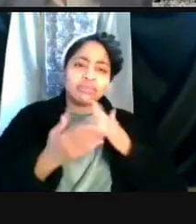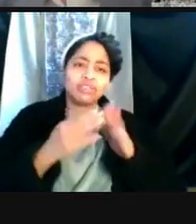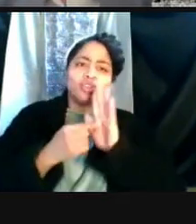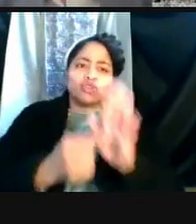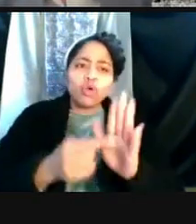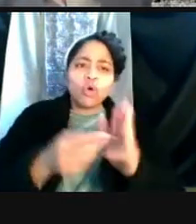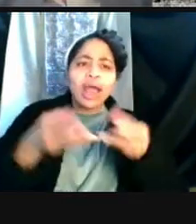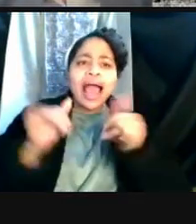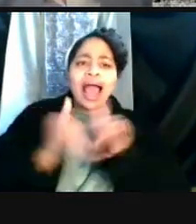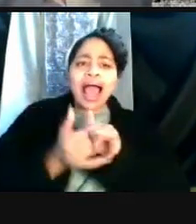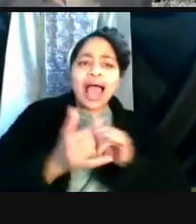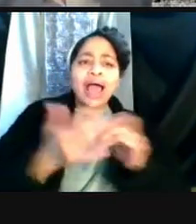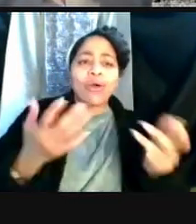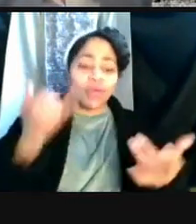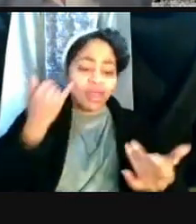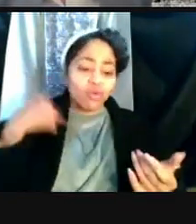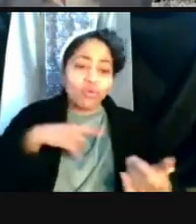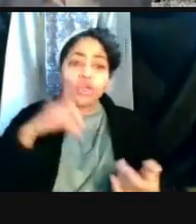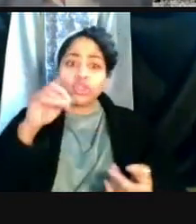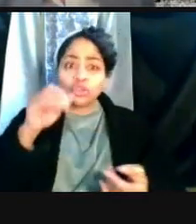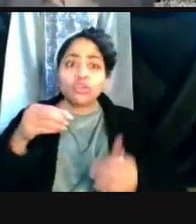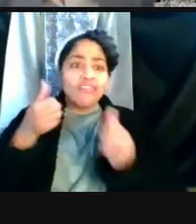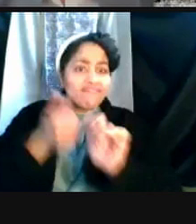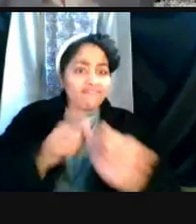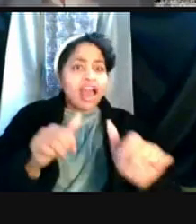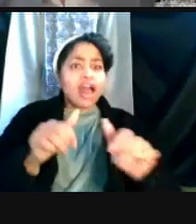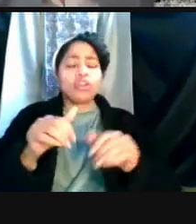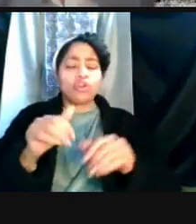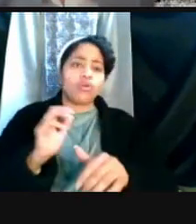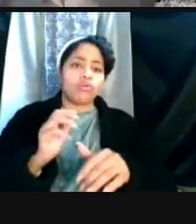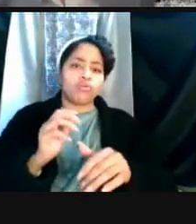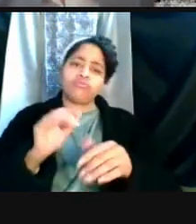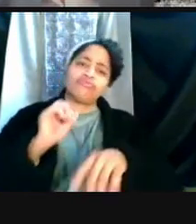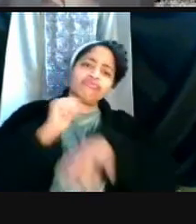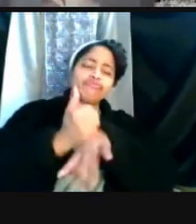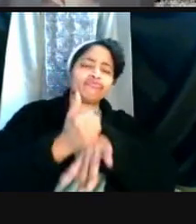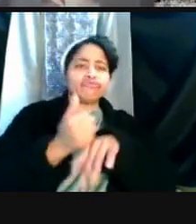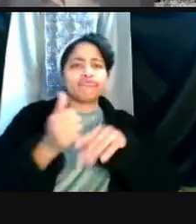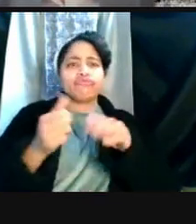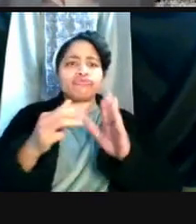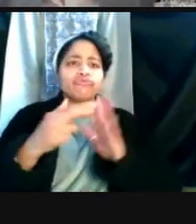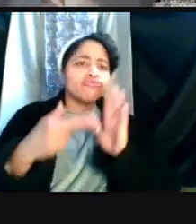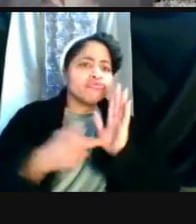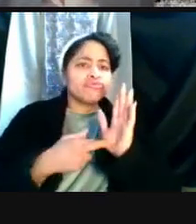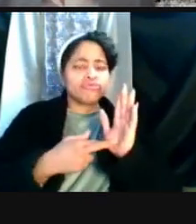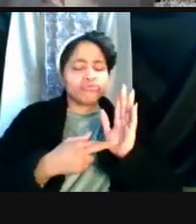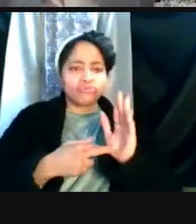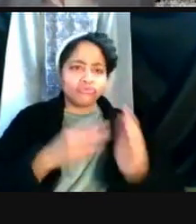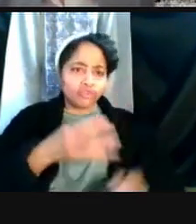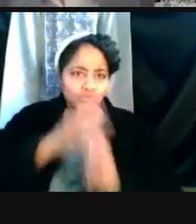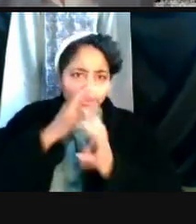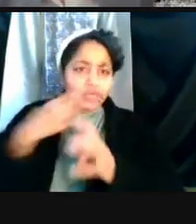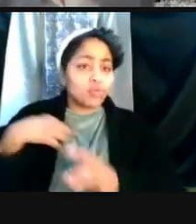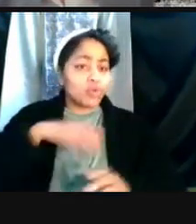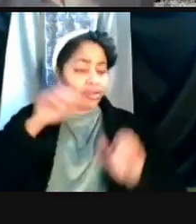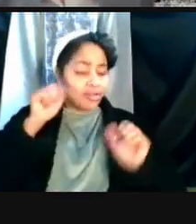if we do follow guidance rigorously, we can do much of what we want to with a high degree of safety.